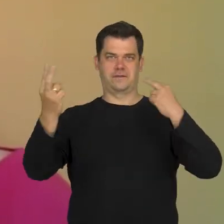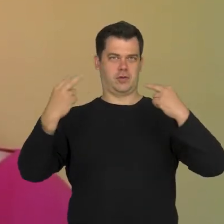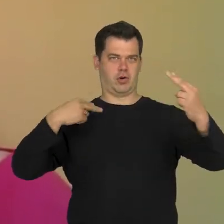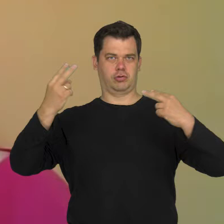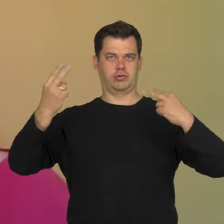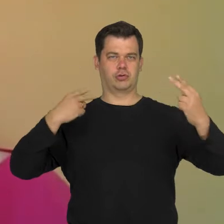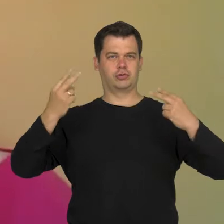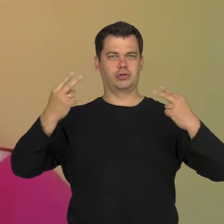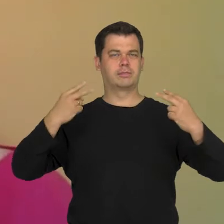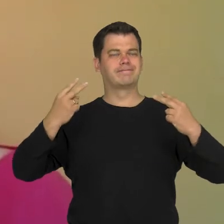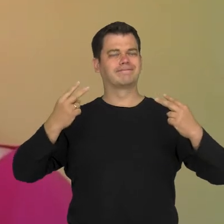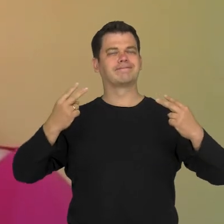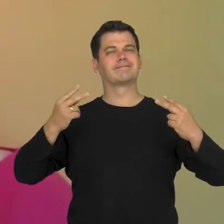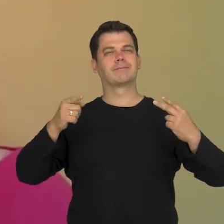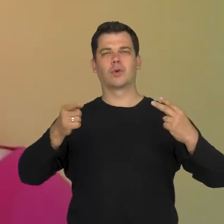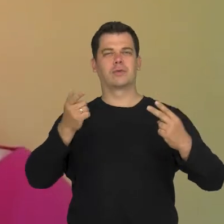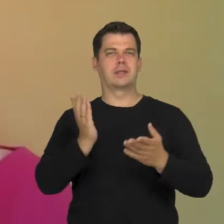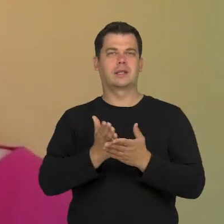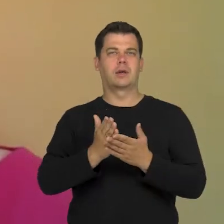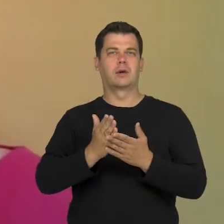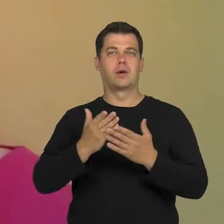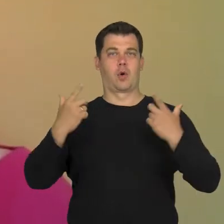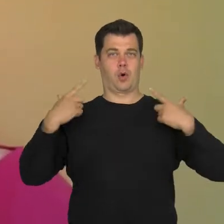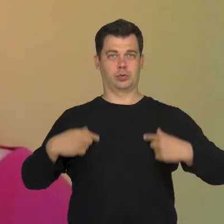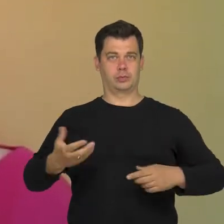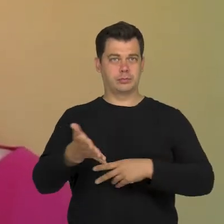not necessary about the visibility of people with disabilities